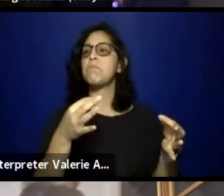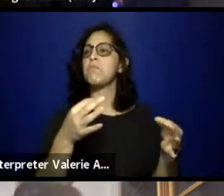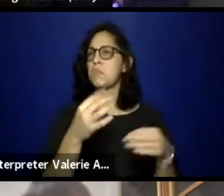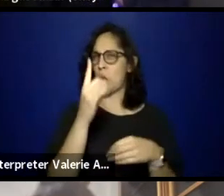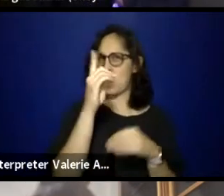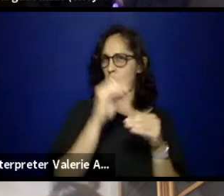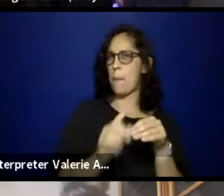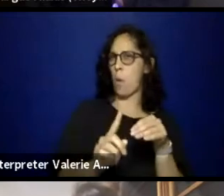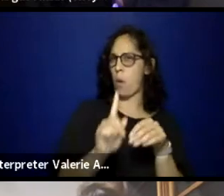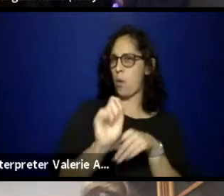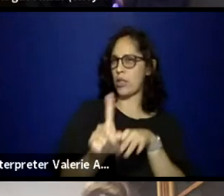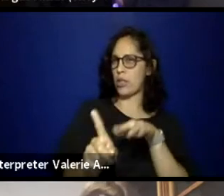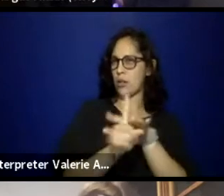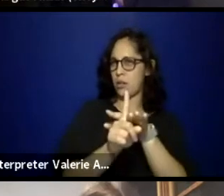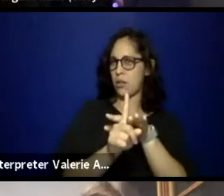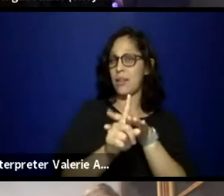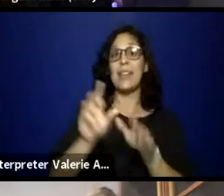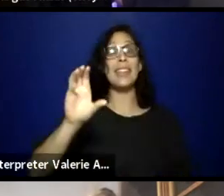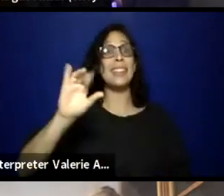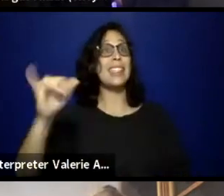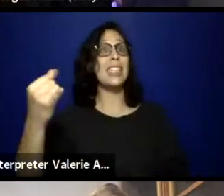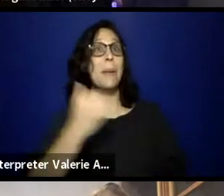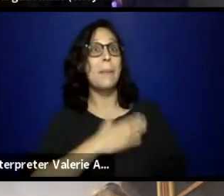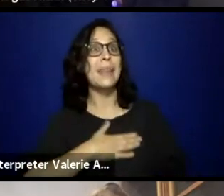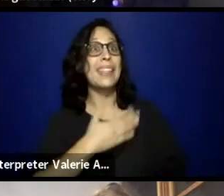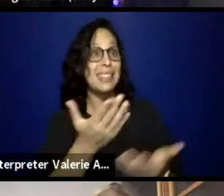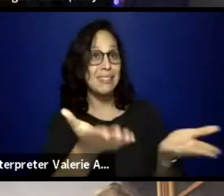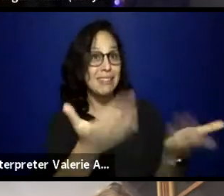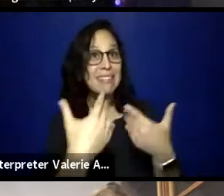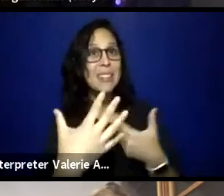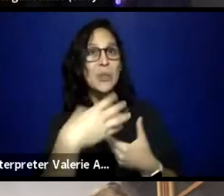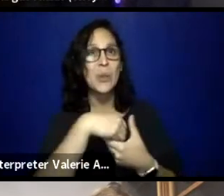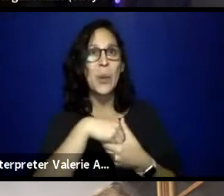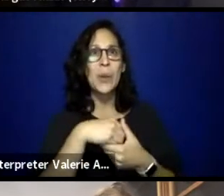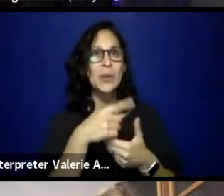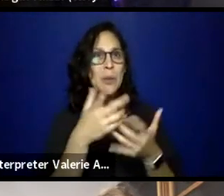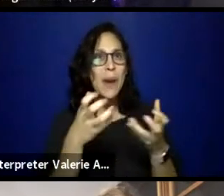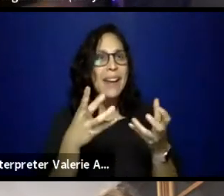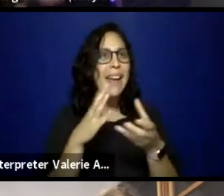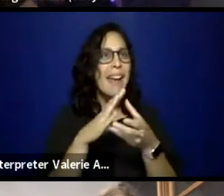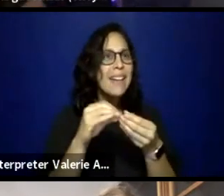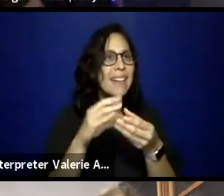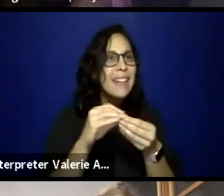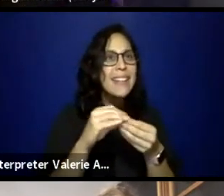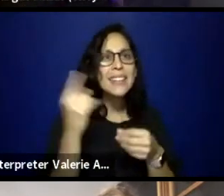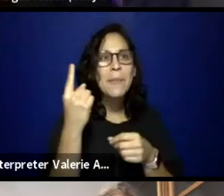if you wanna add anything, you are more than welcome. Would you like to go ahead?